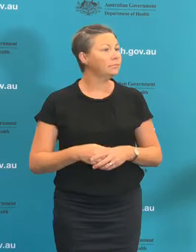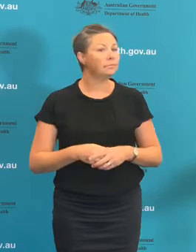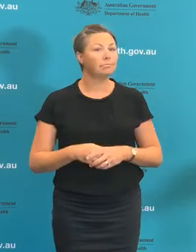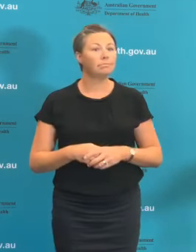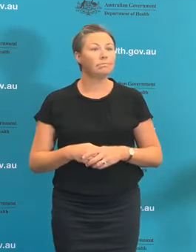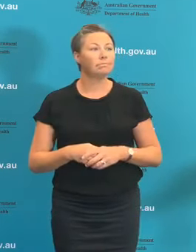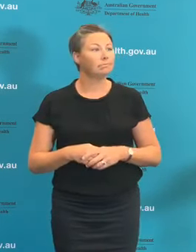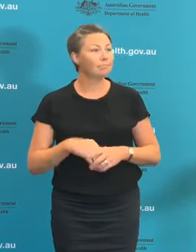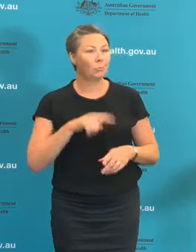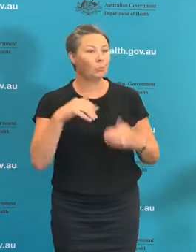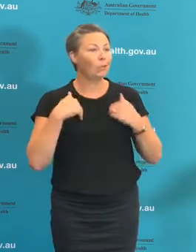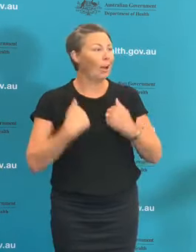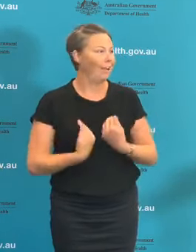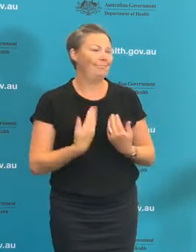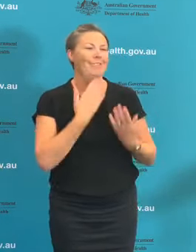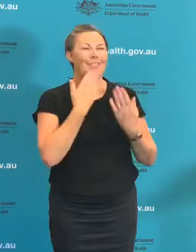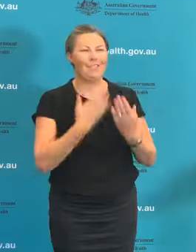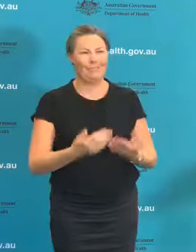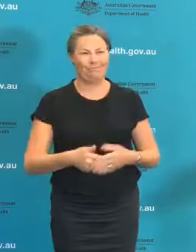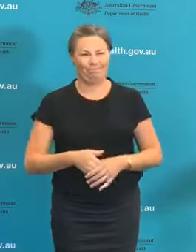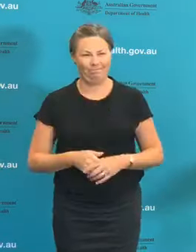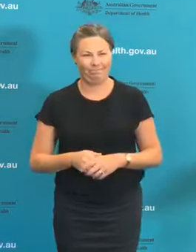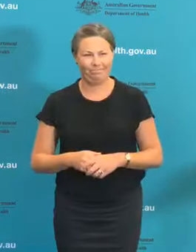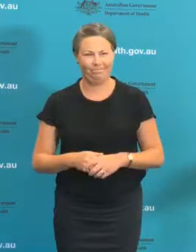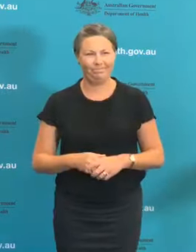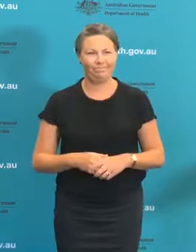I've exhausted you again. Okay, thank you very much.